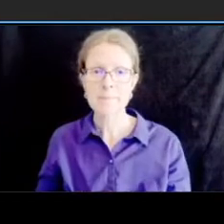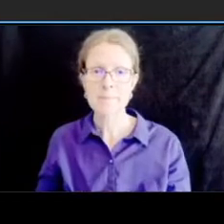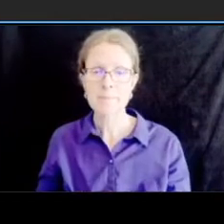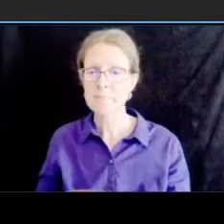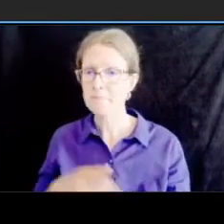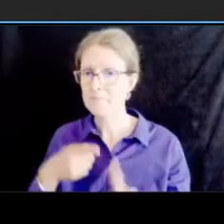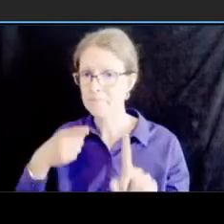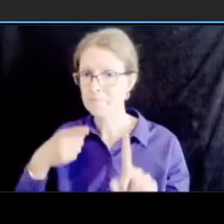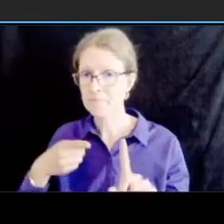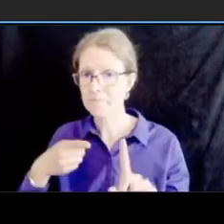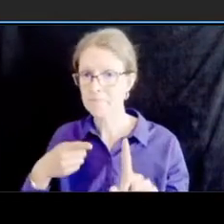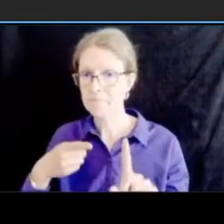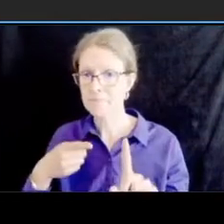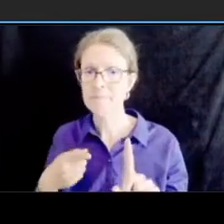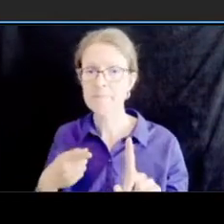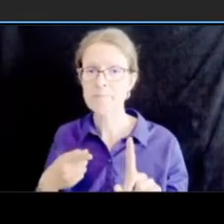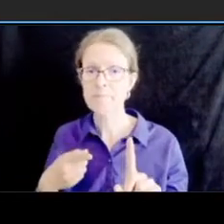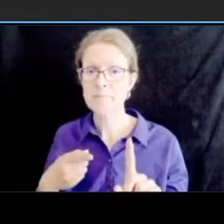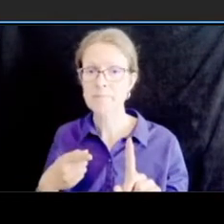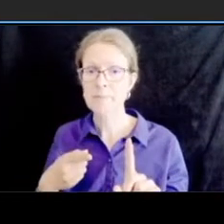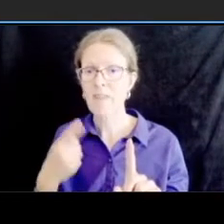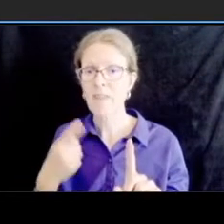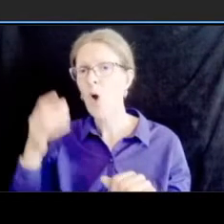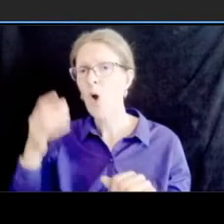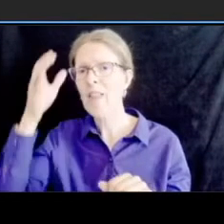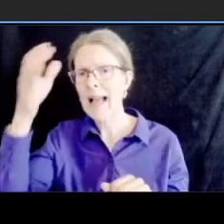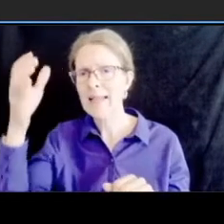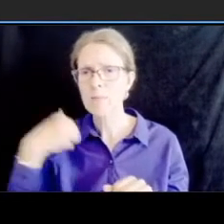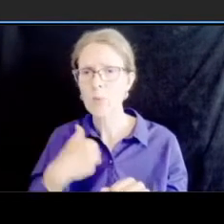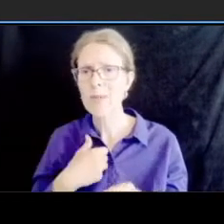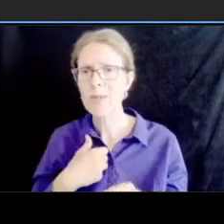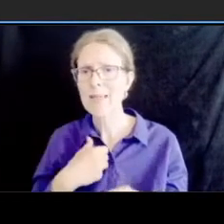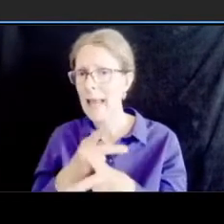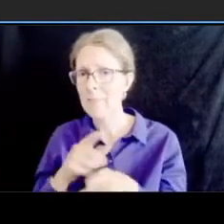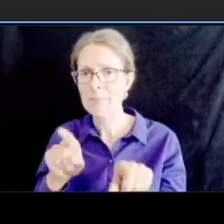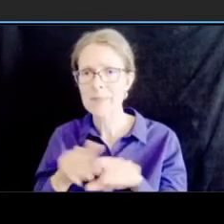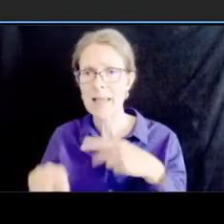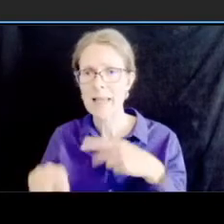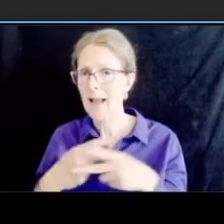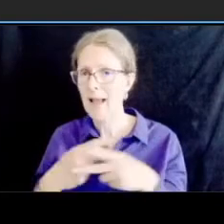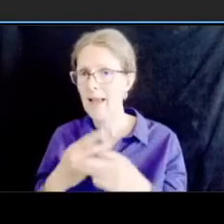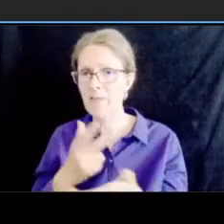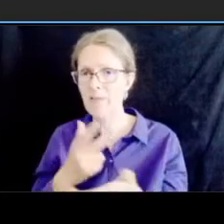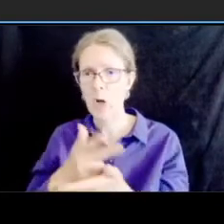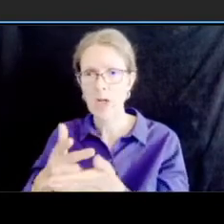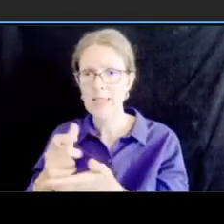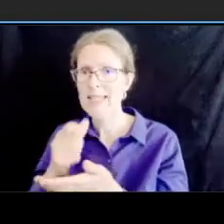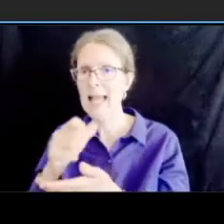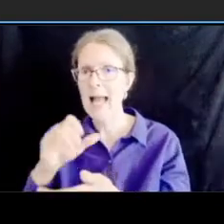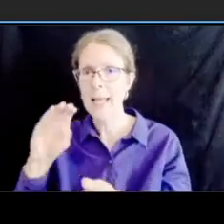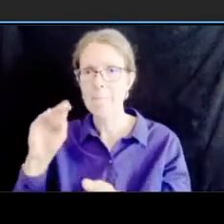non-metered uh on the uh on the plan here on the fourth side of the window place and